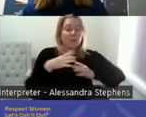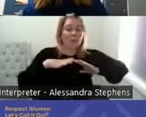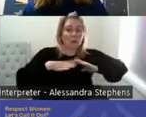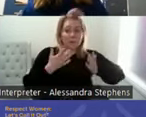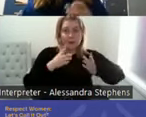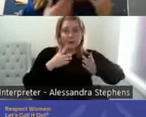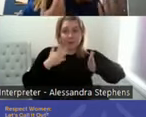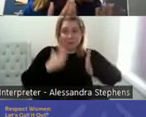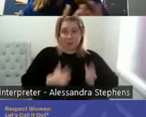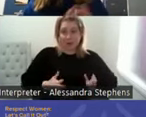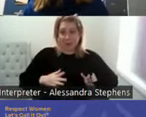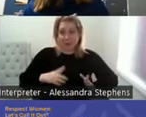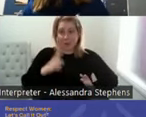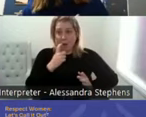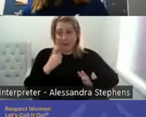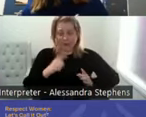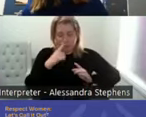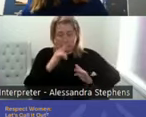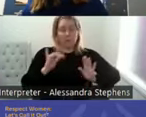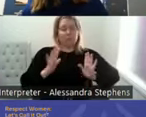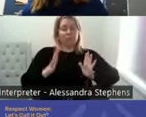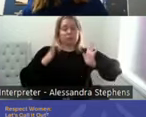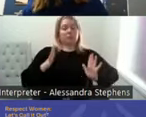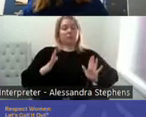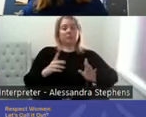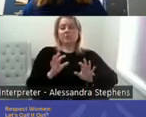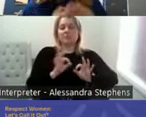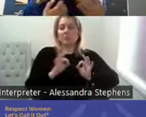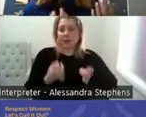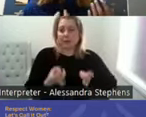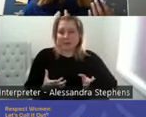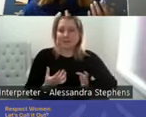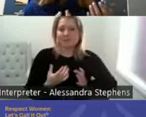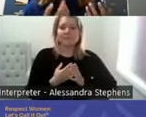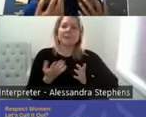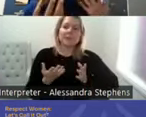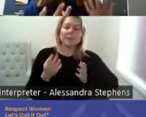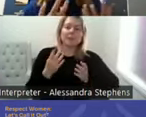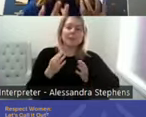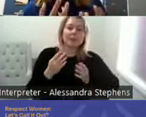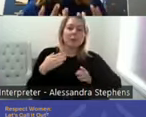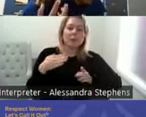So a lot of the work that we do with people who have spinal cord injuries, we will actually work